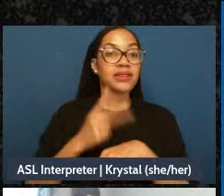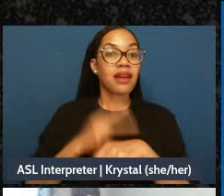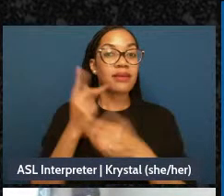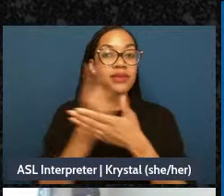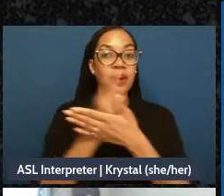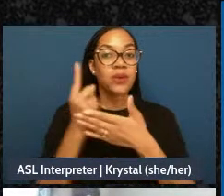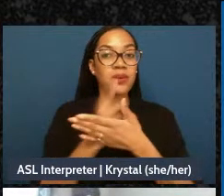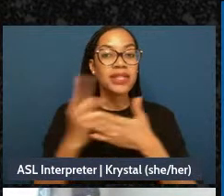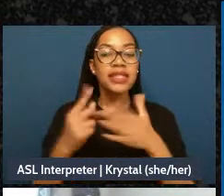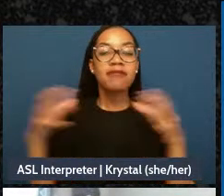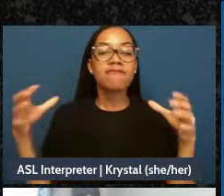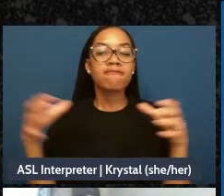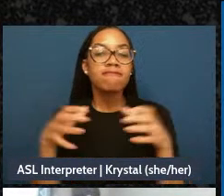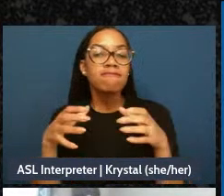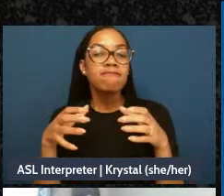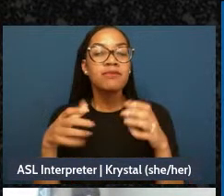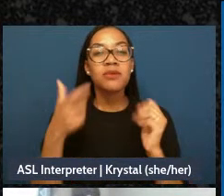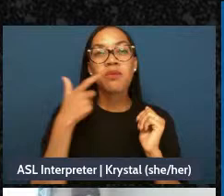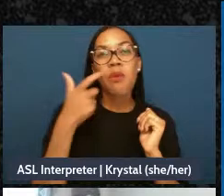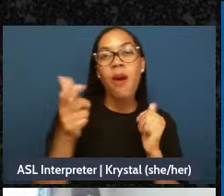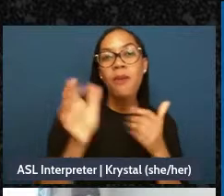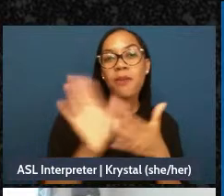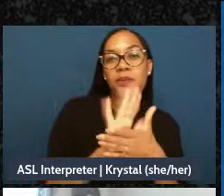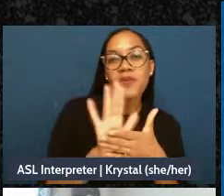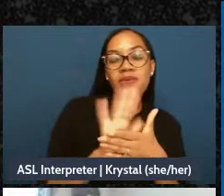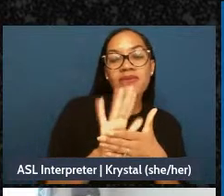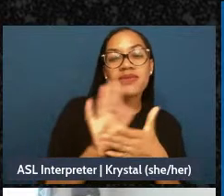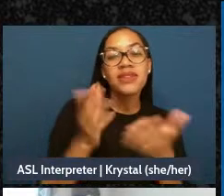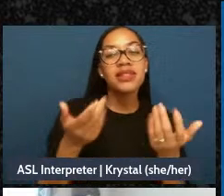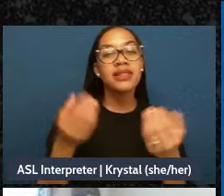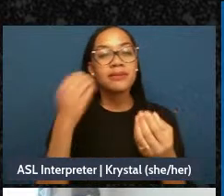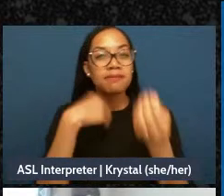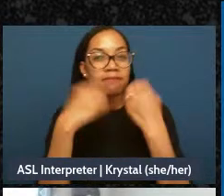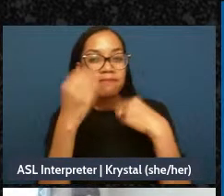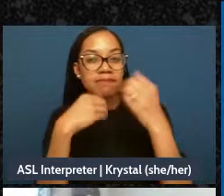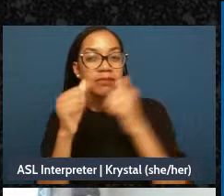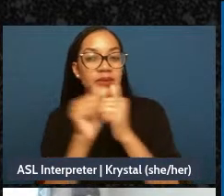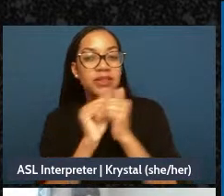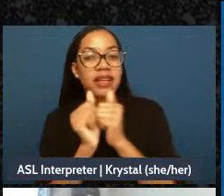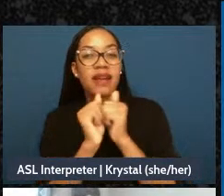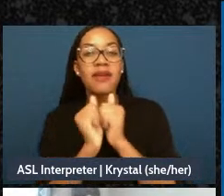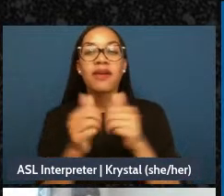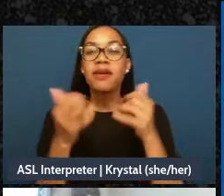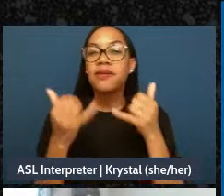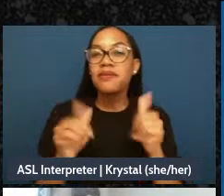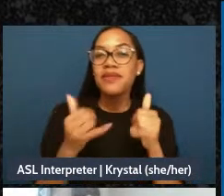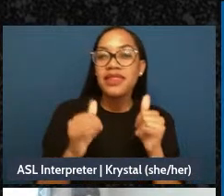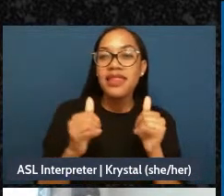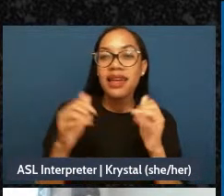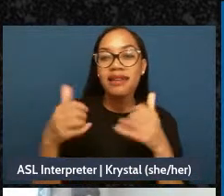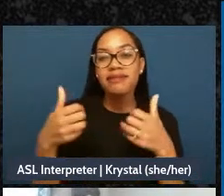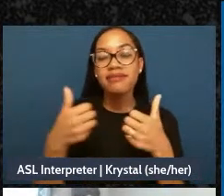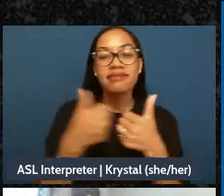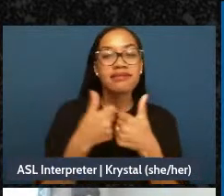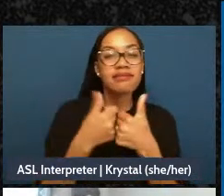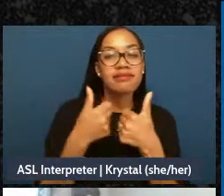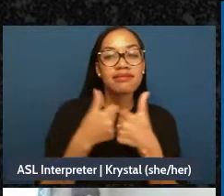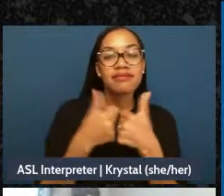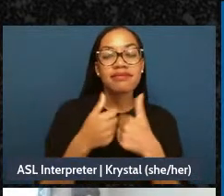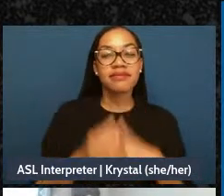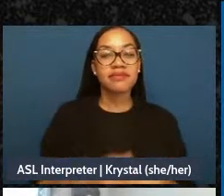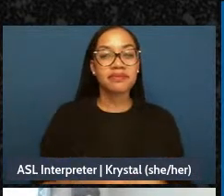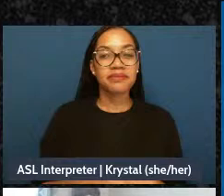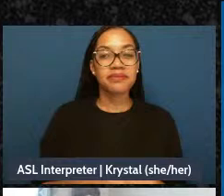have conversations and play board games. Next slide. Mary spends her days with her nieces